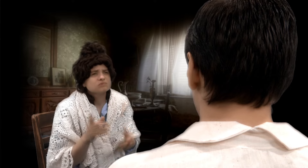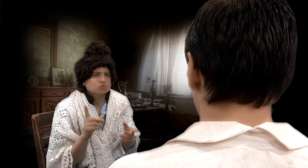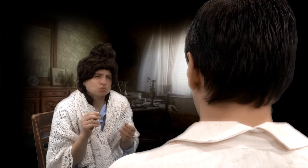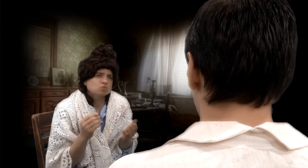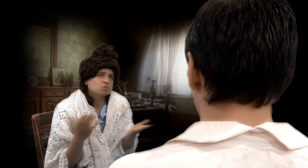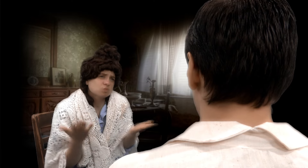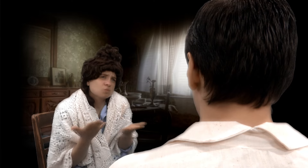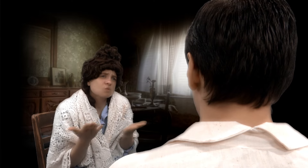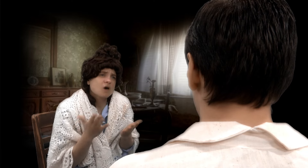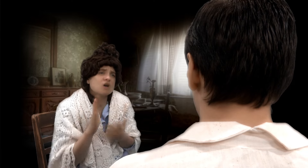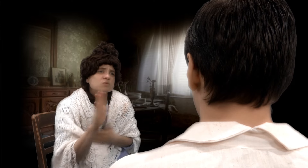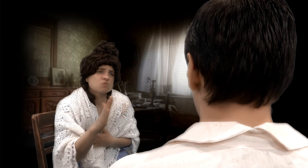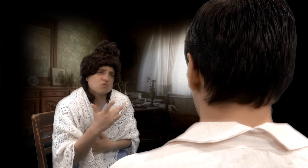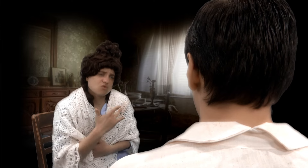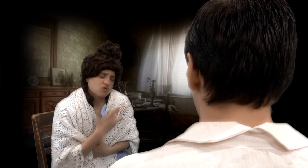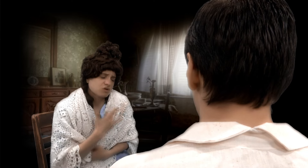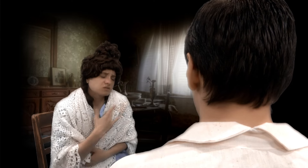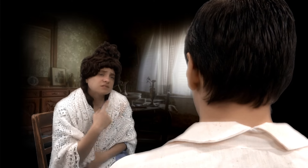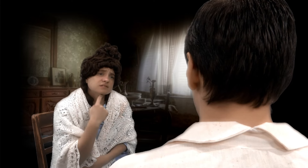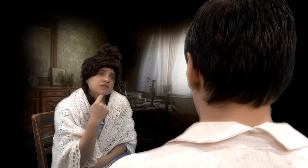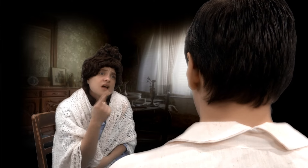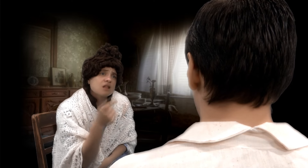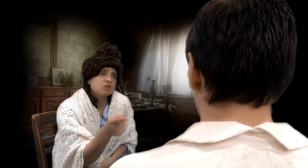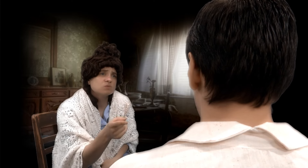Do what your heart tells you to do.